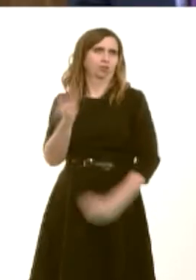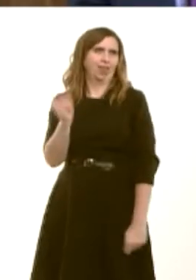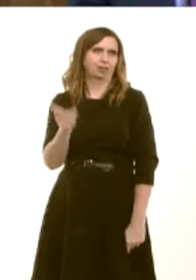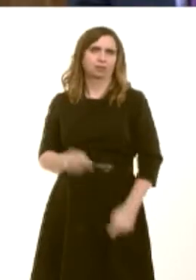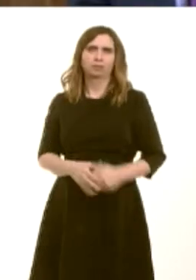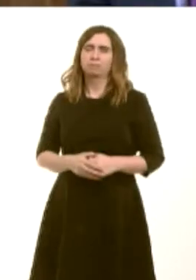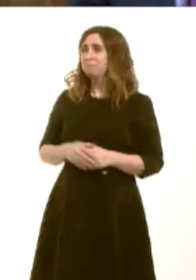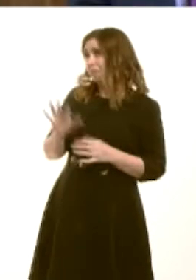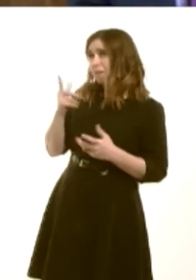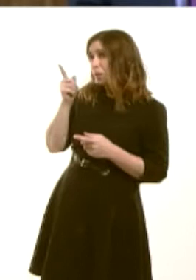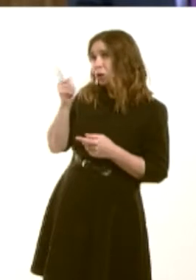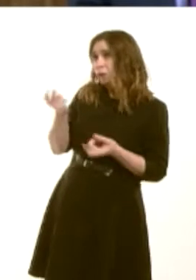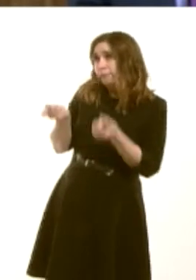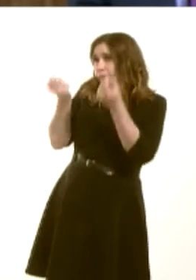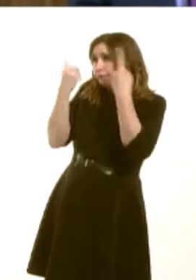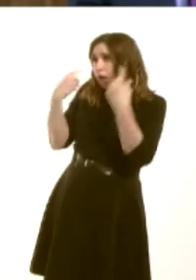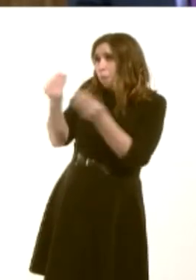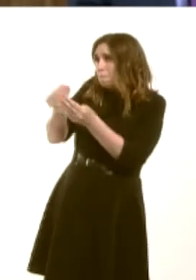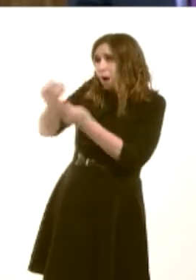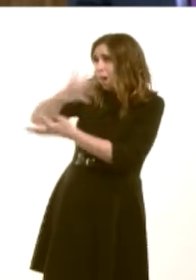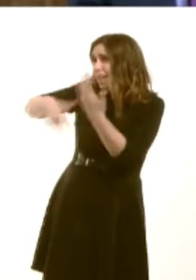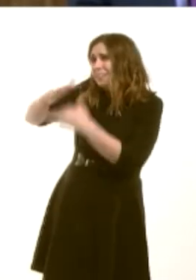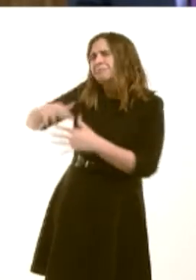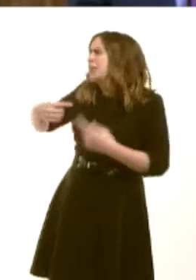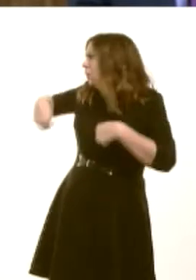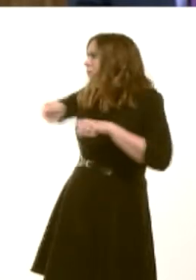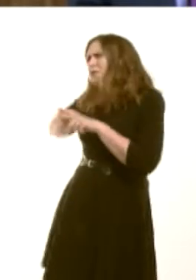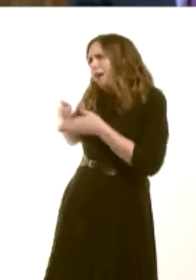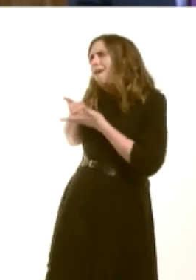market principles, but those on his benches might try to help him. Businesses thrive because